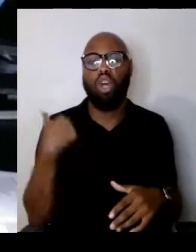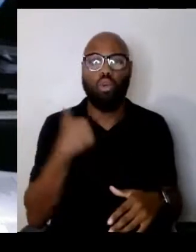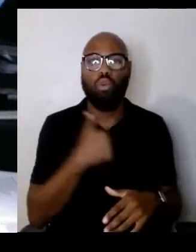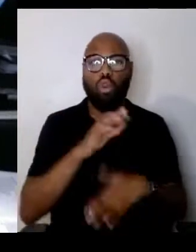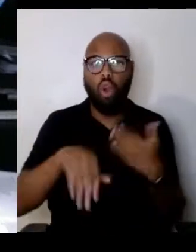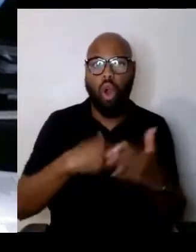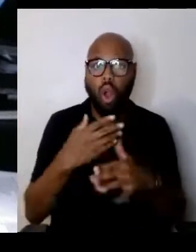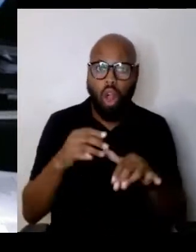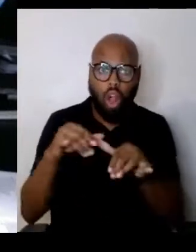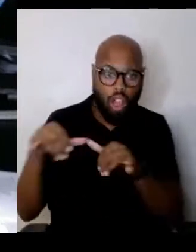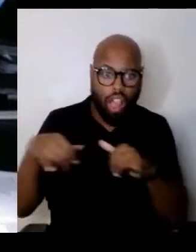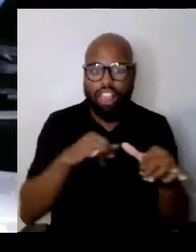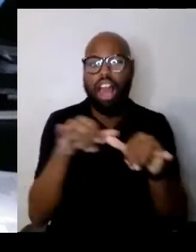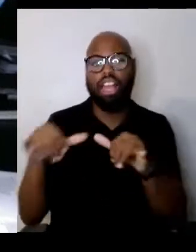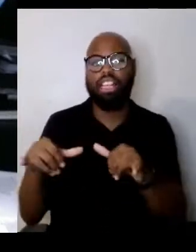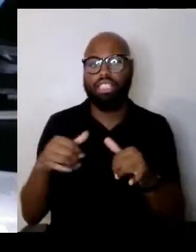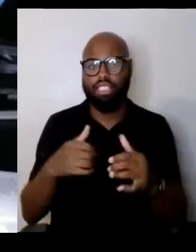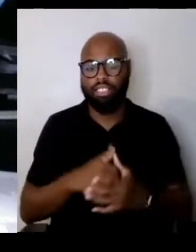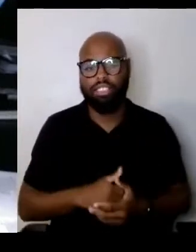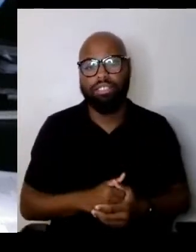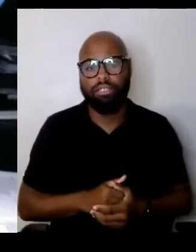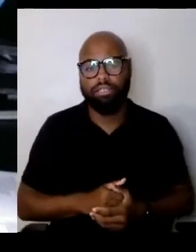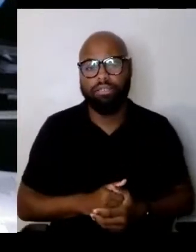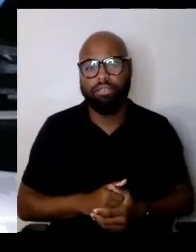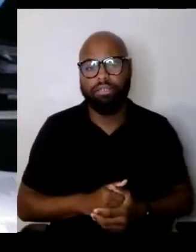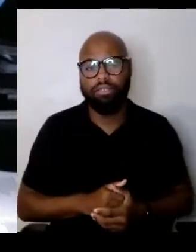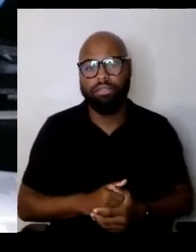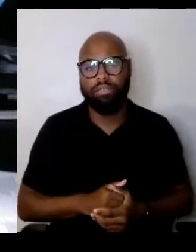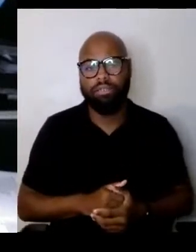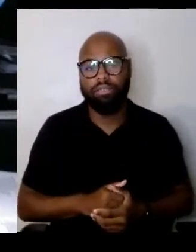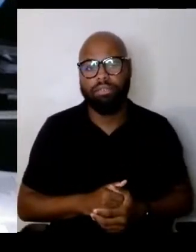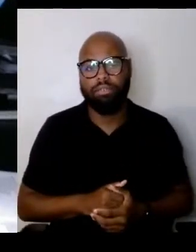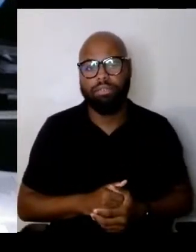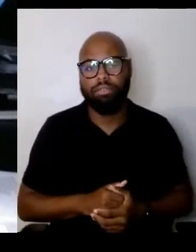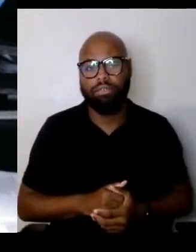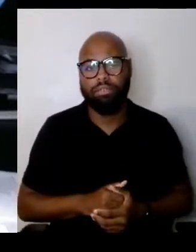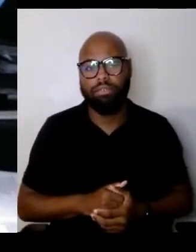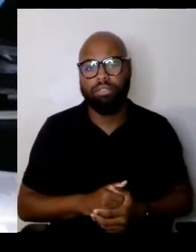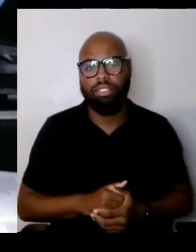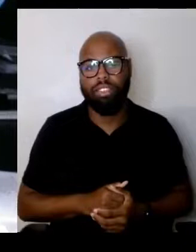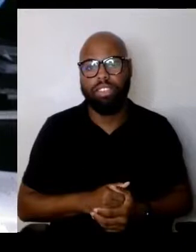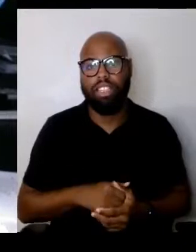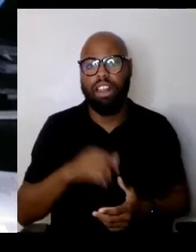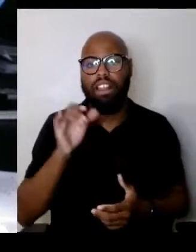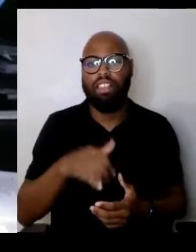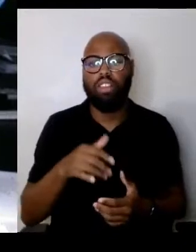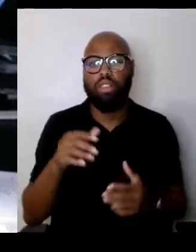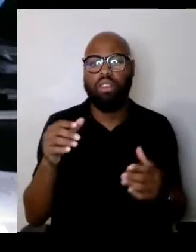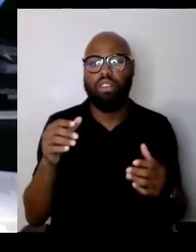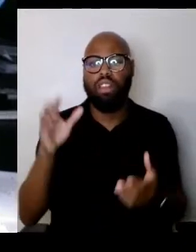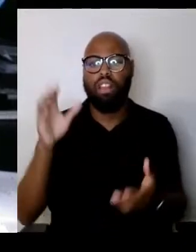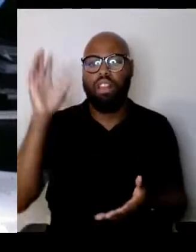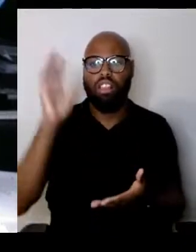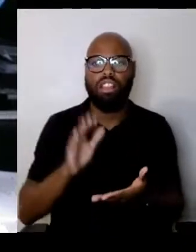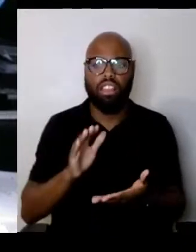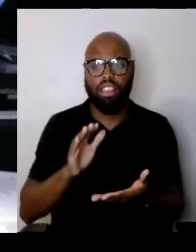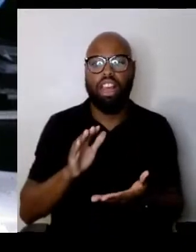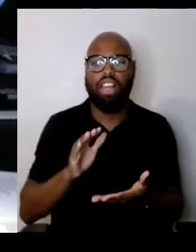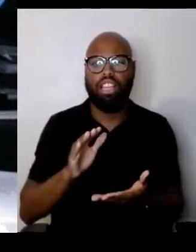and it was in this less strict society certainly than Great Britain.